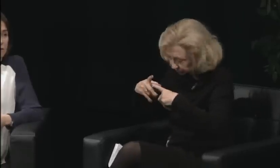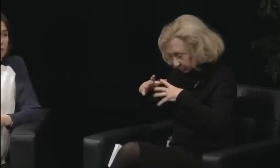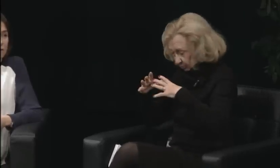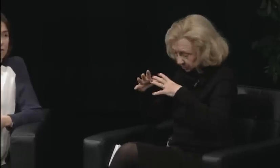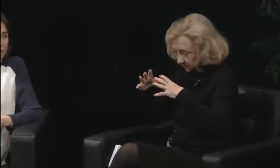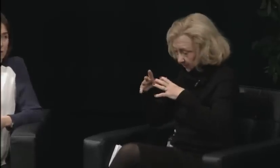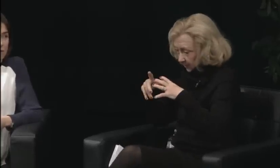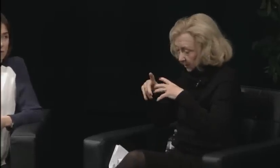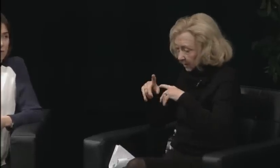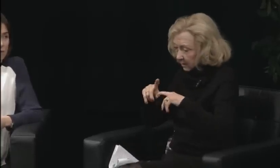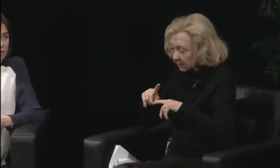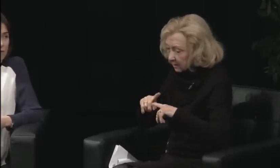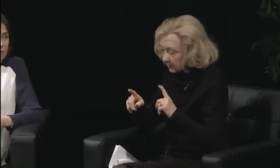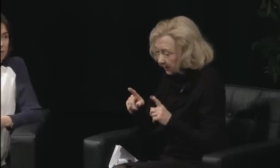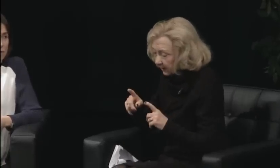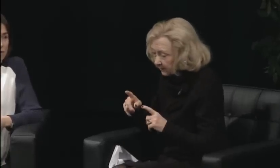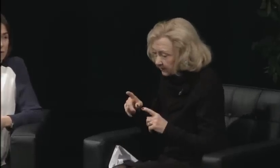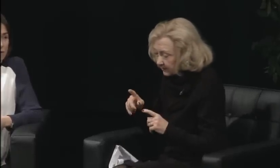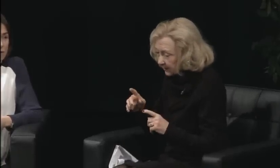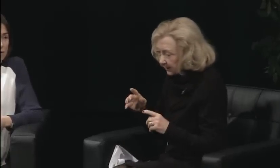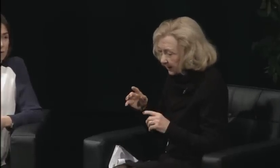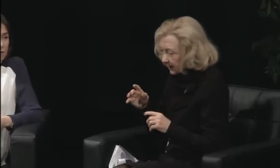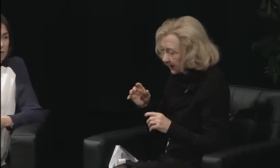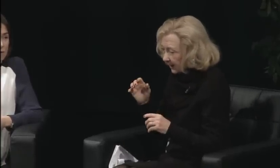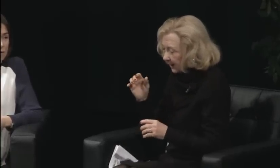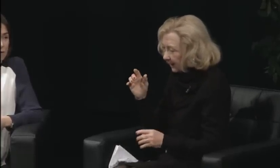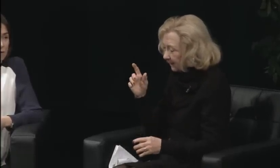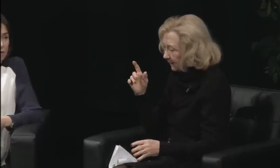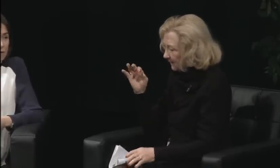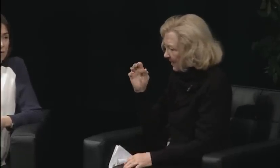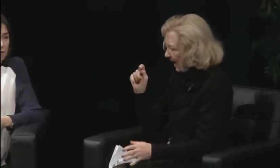Well, she was there because it was part of her job. She had to be there.